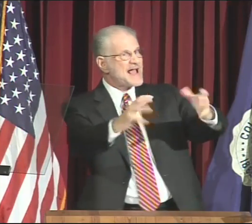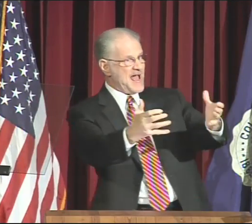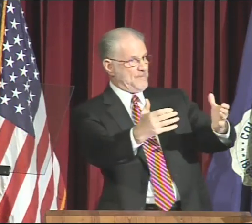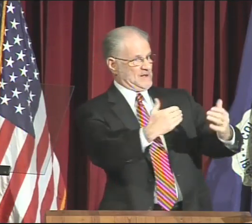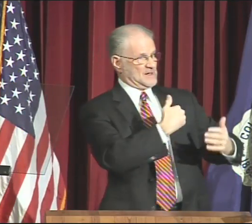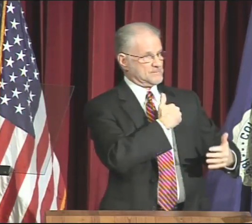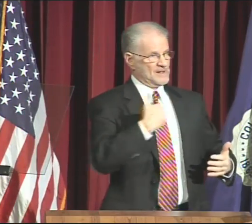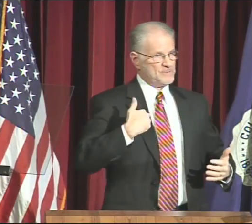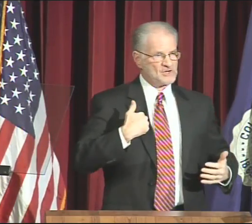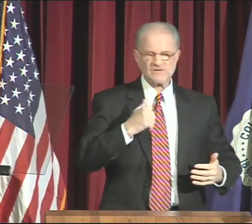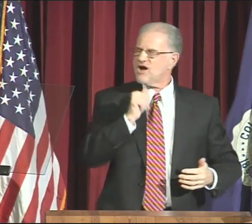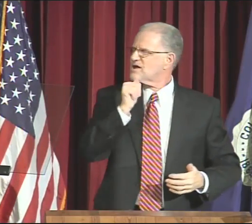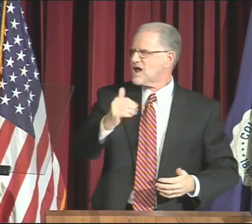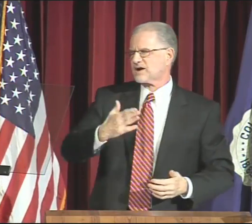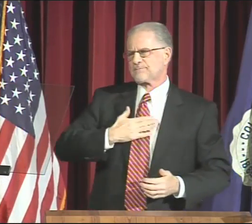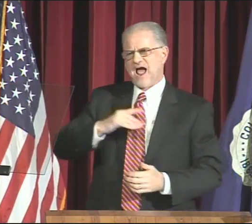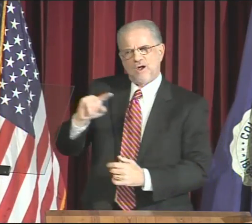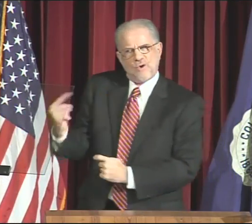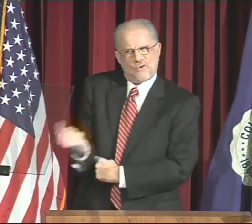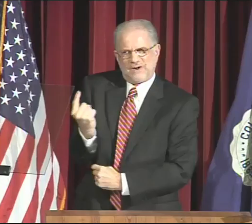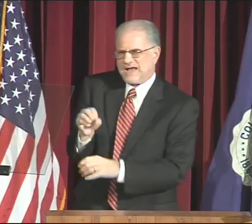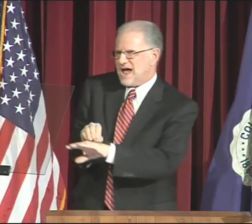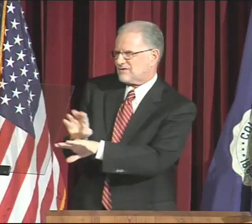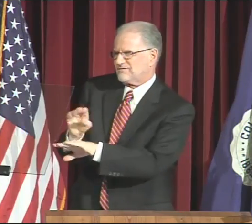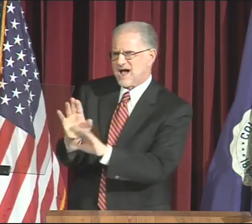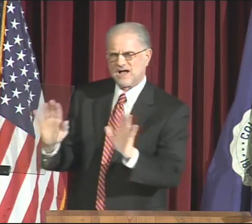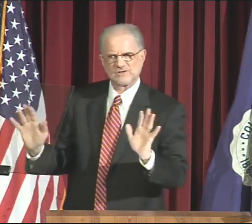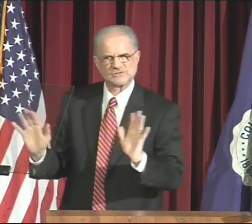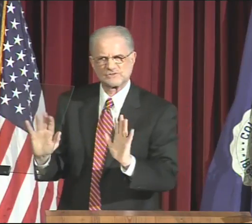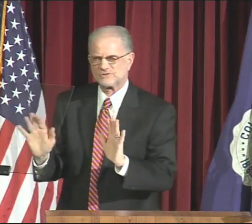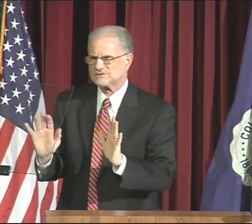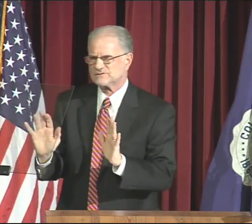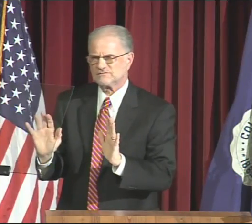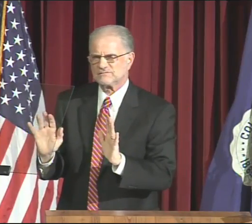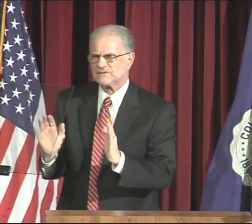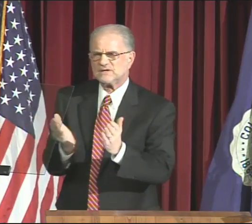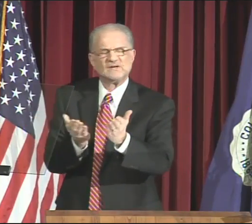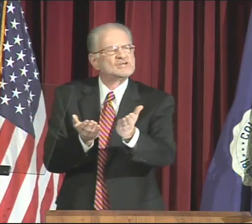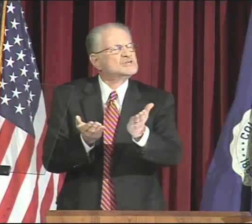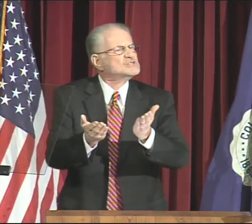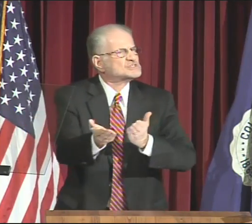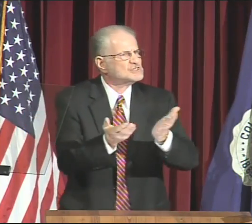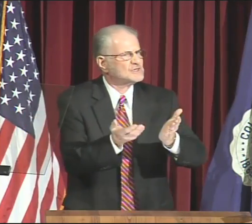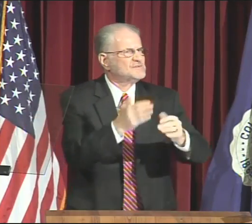Cabinet members are not my only advisors.